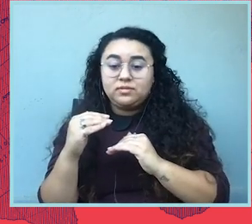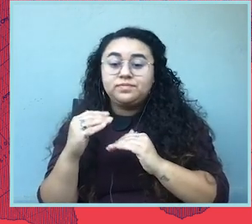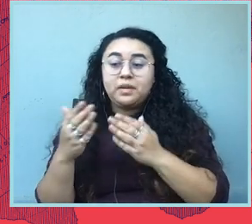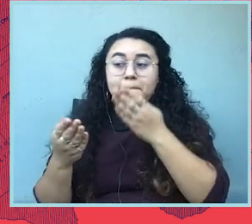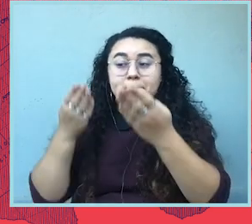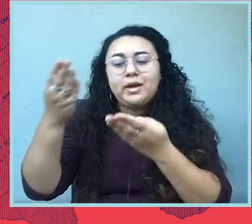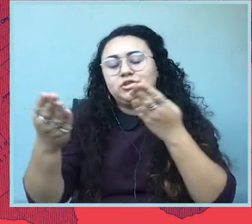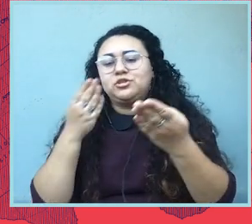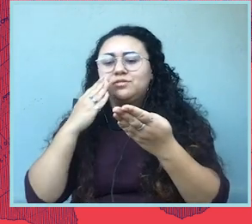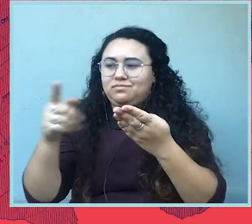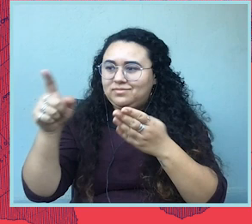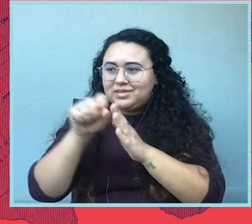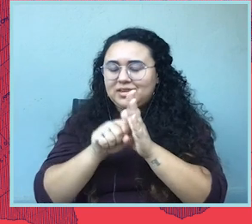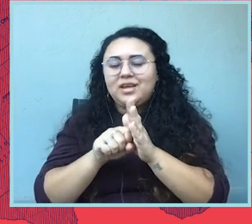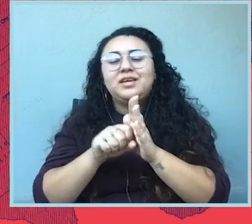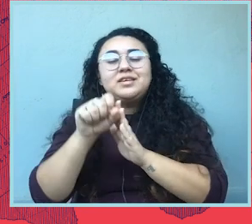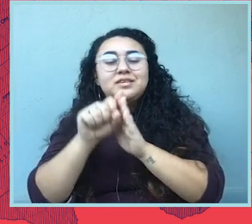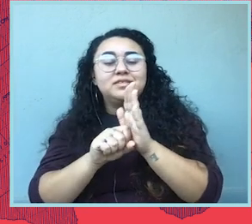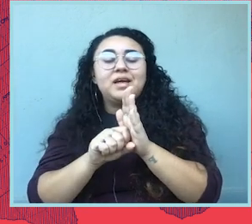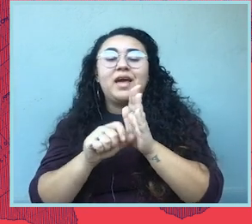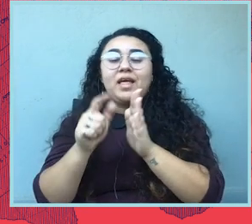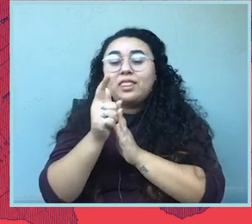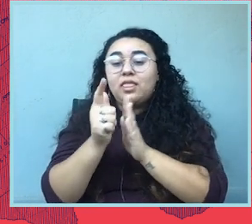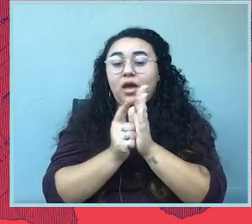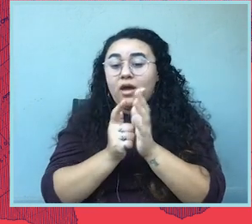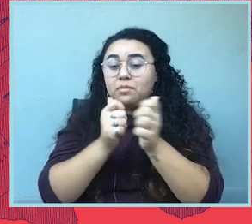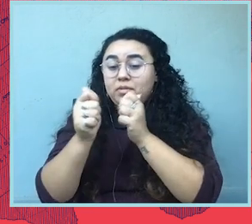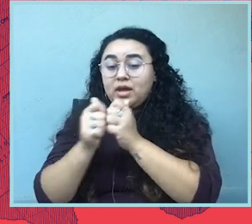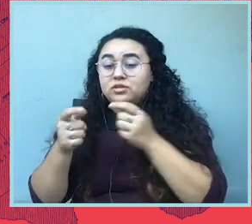The tactic of state legislators introducing harmful bills during a legislative session